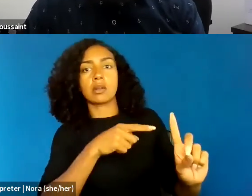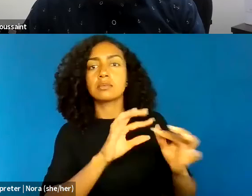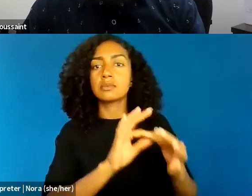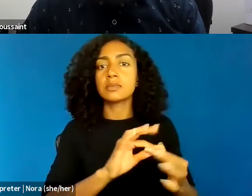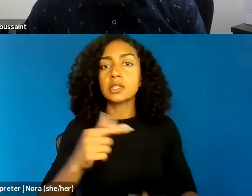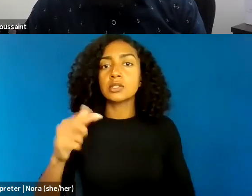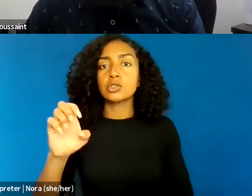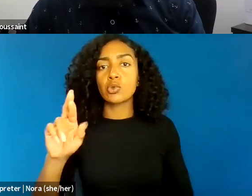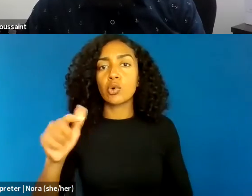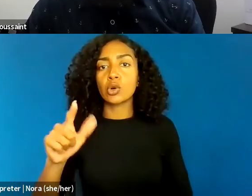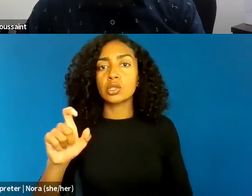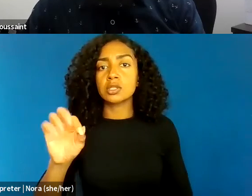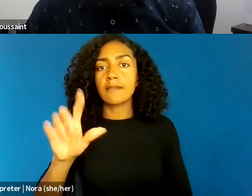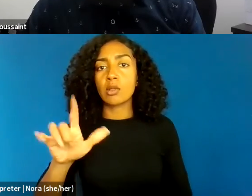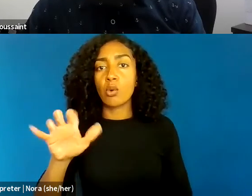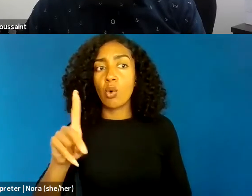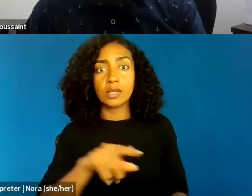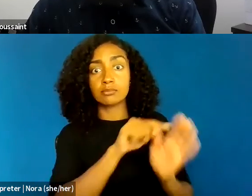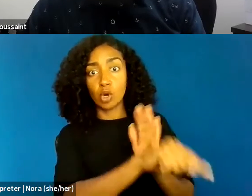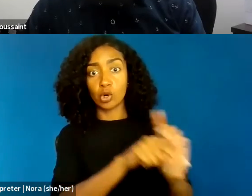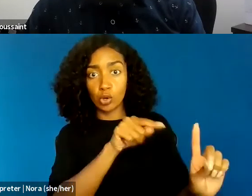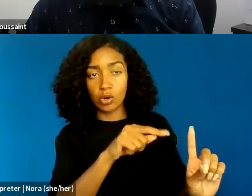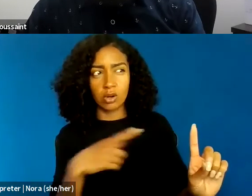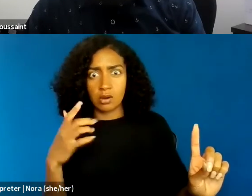even though the police were responding to the idea